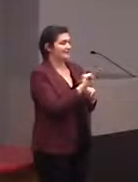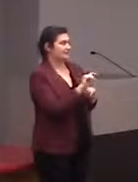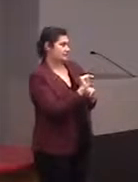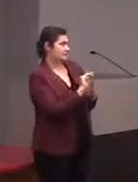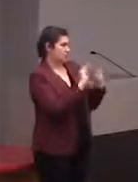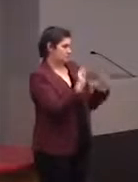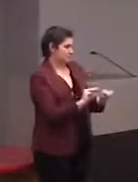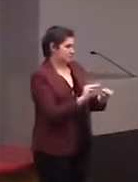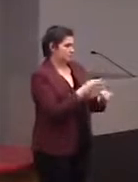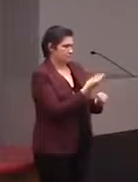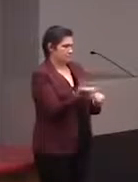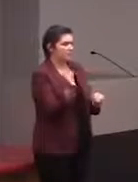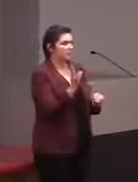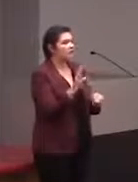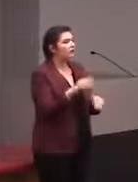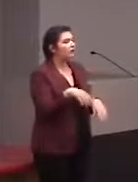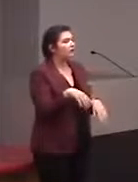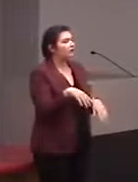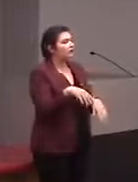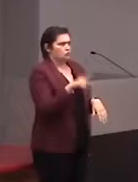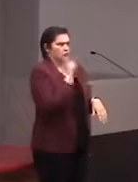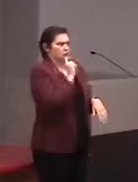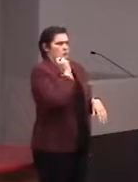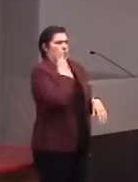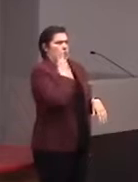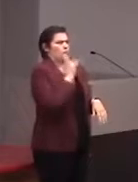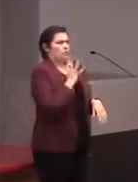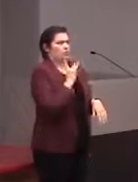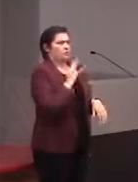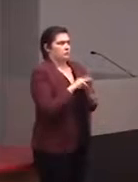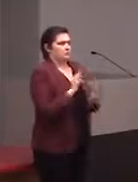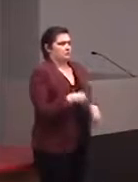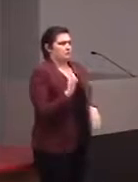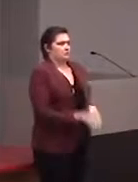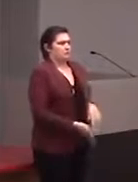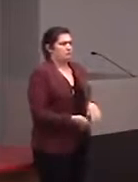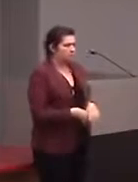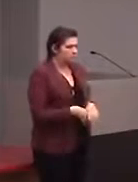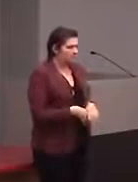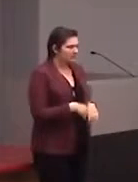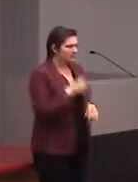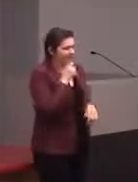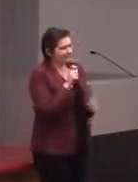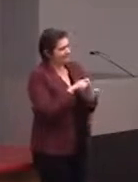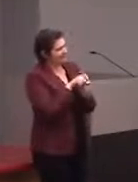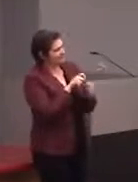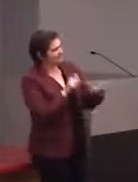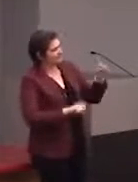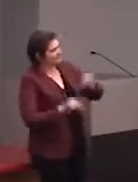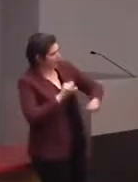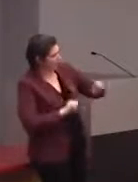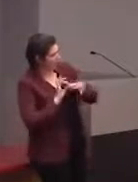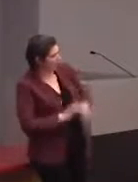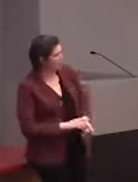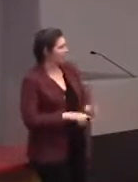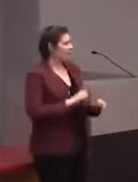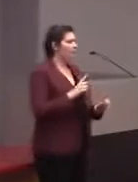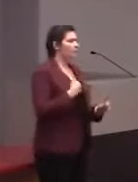And it's a really cool museum if anyone has been there. This isn't specifically a science museum, but we're actually doing one also for the